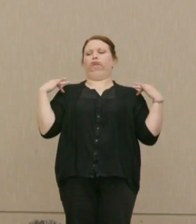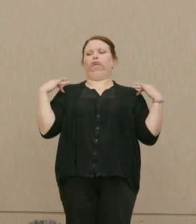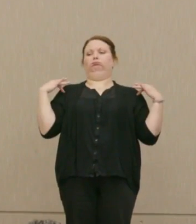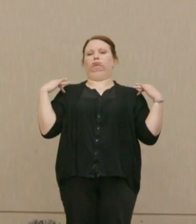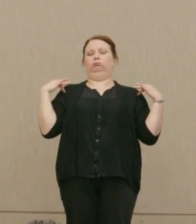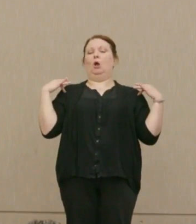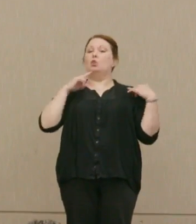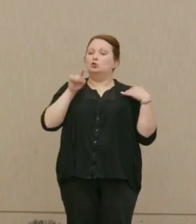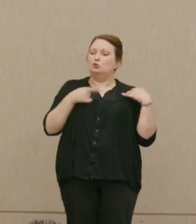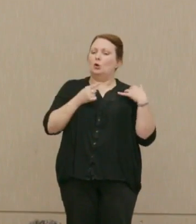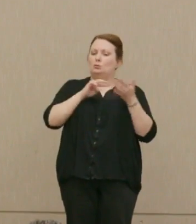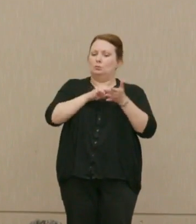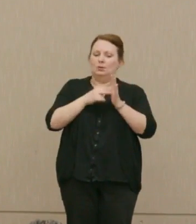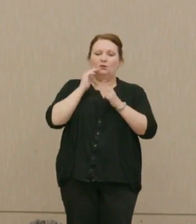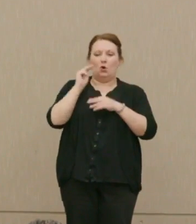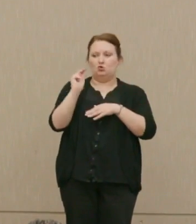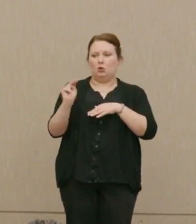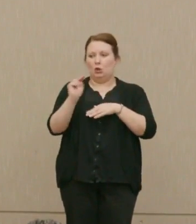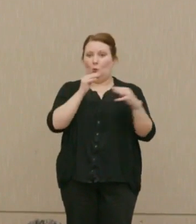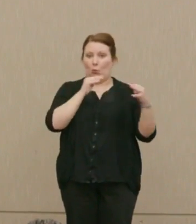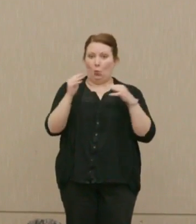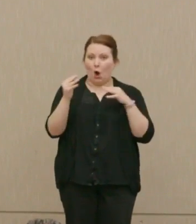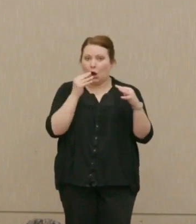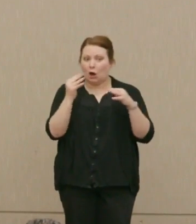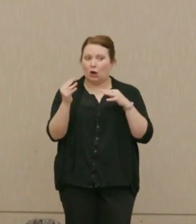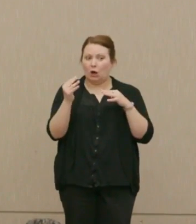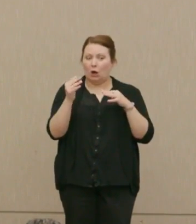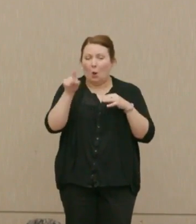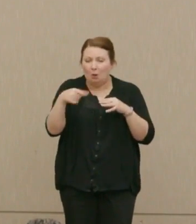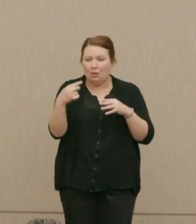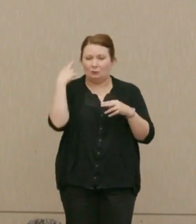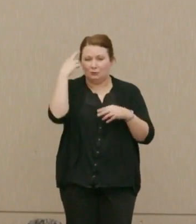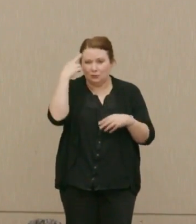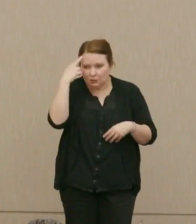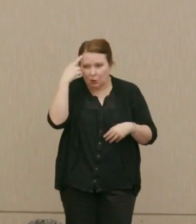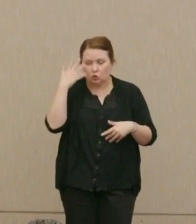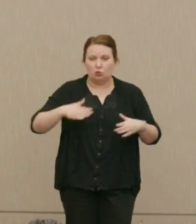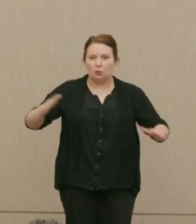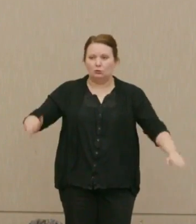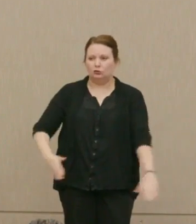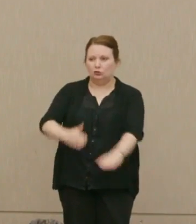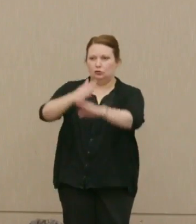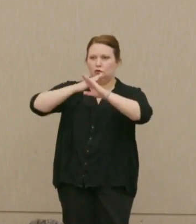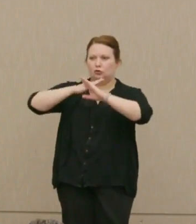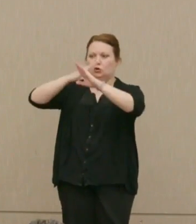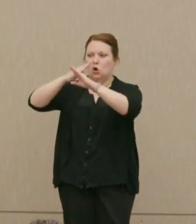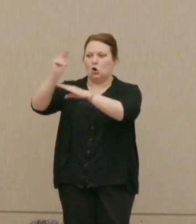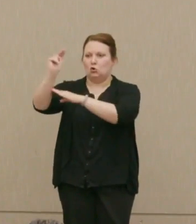The sole purpose of nuclear weapons, sole purpose, is to deter nuclear attack by having